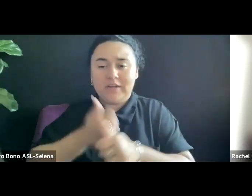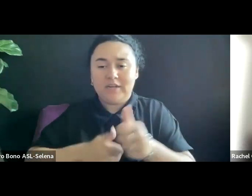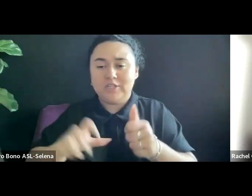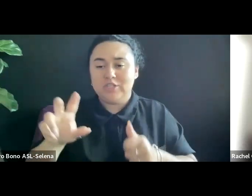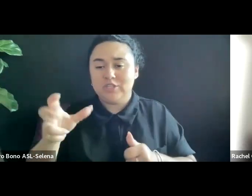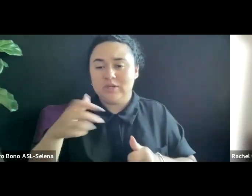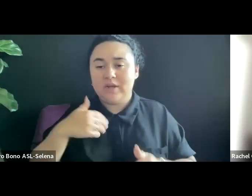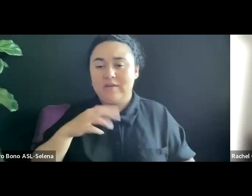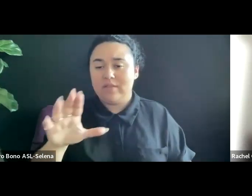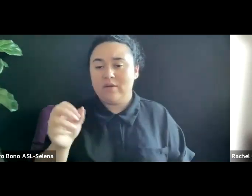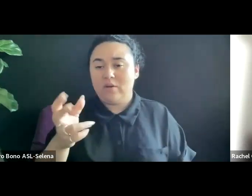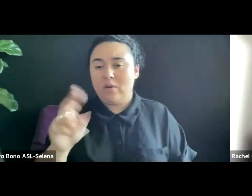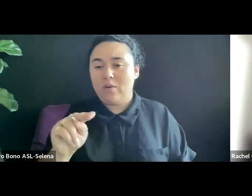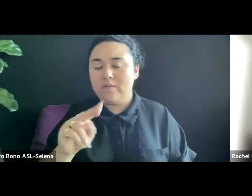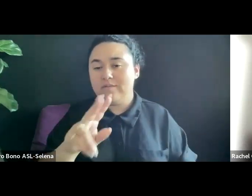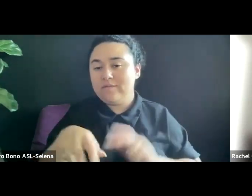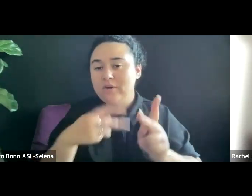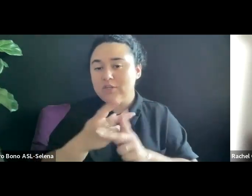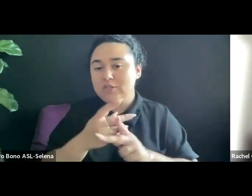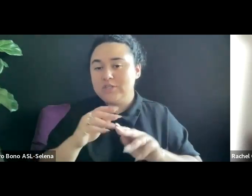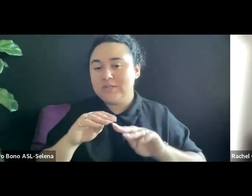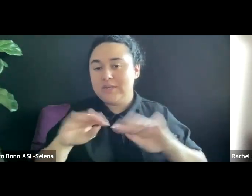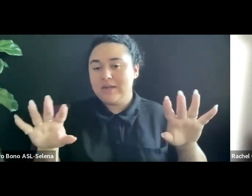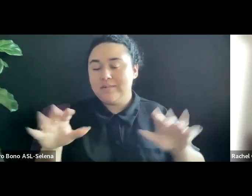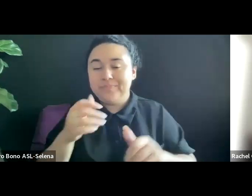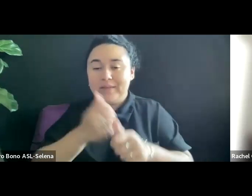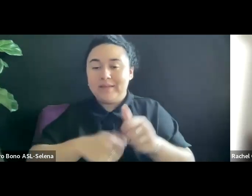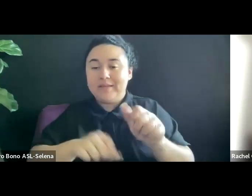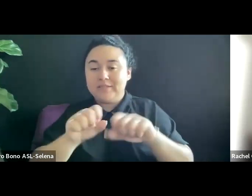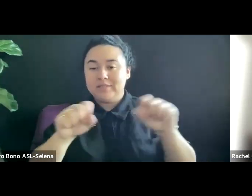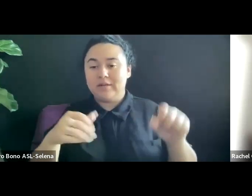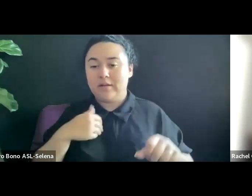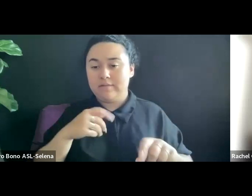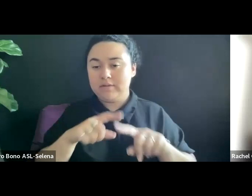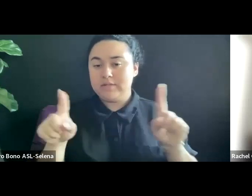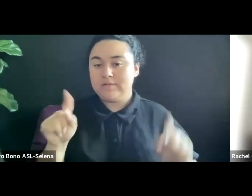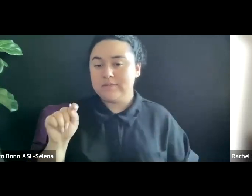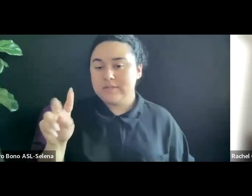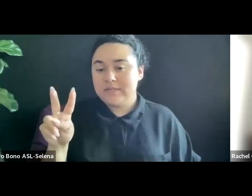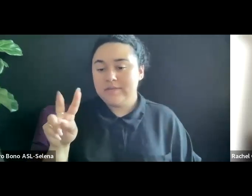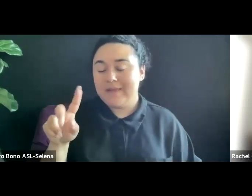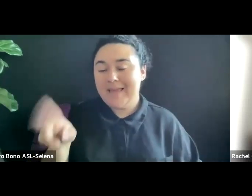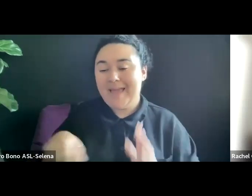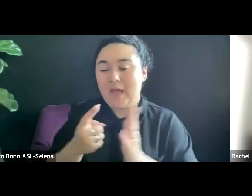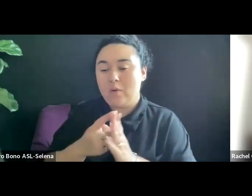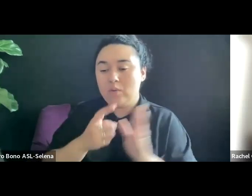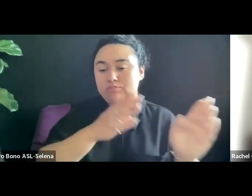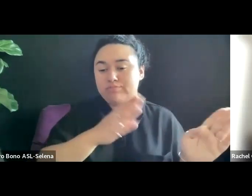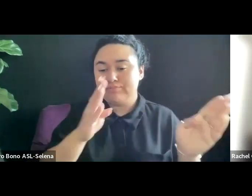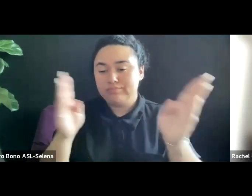EACH STATION HAS A DIFFERENT TELEVISION HOUR BASED ON THE COUNTRY AND CHANNEL THAT YOU ARE